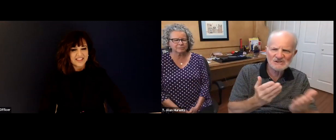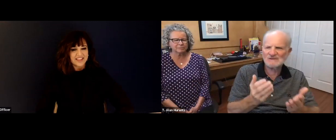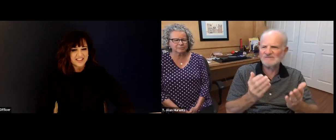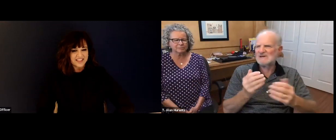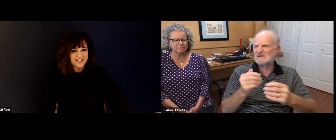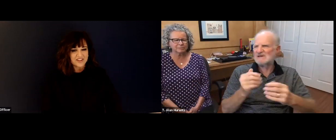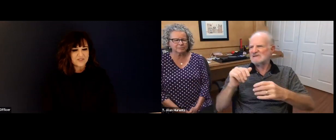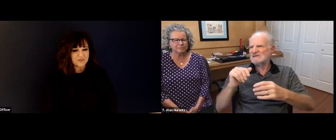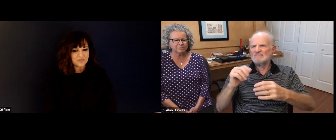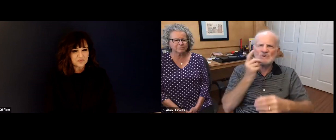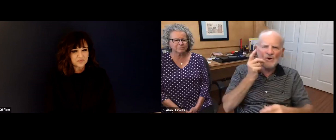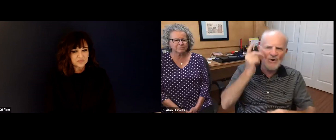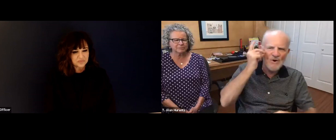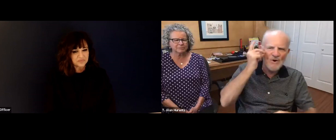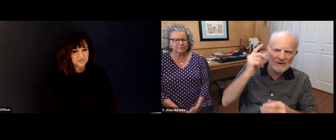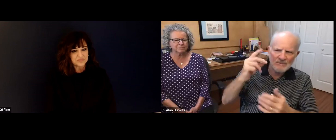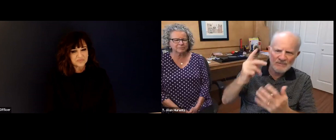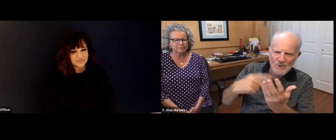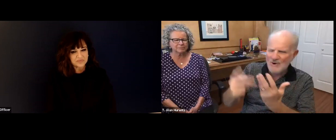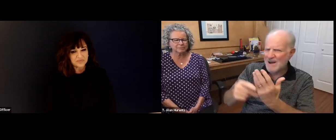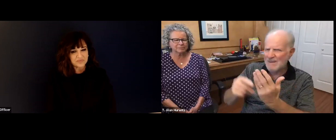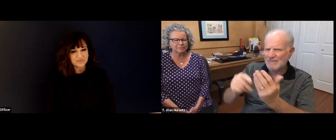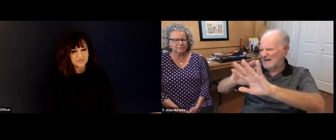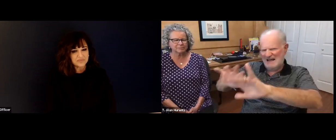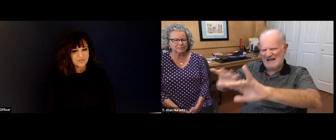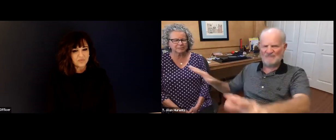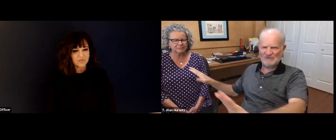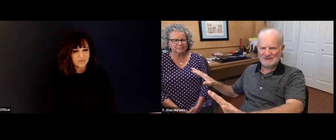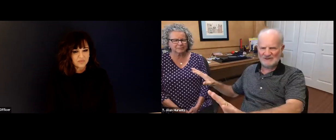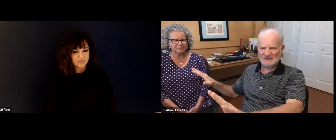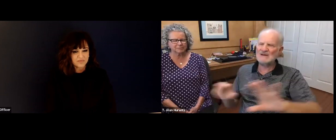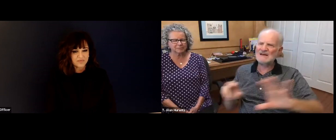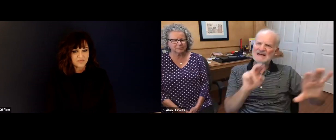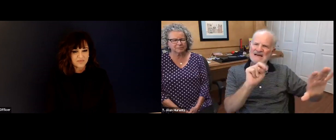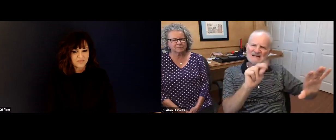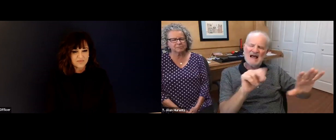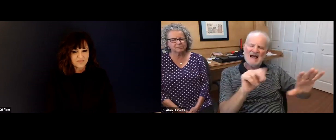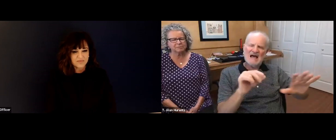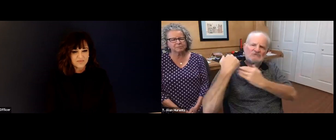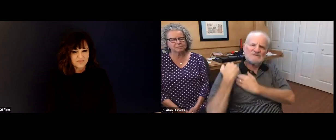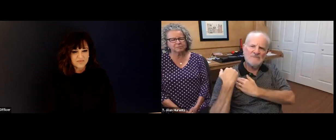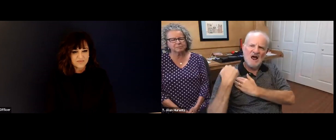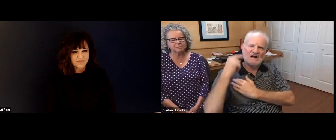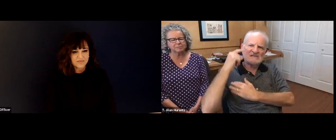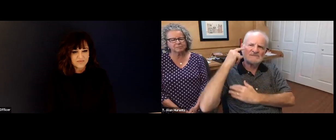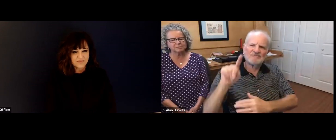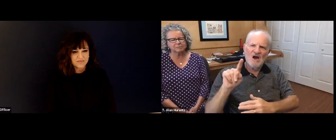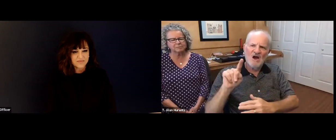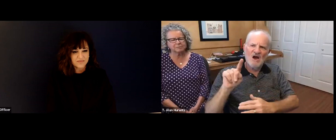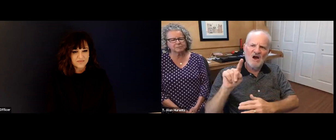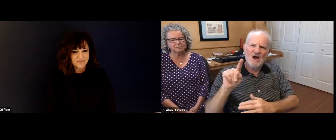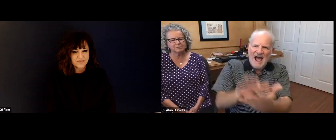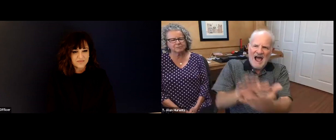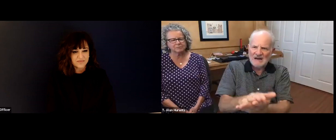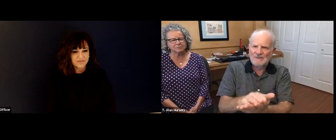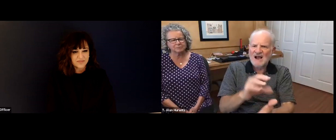campuses, food services, the library services, janitorial,